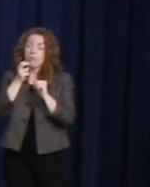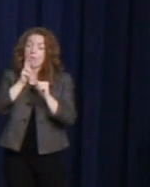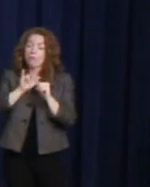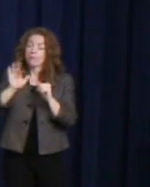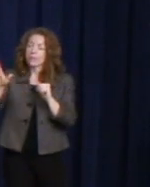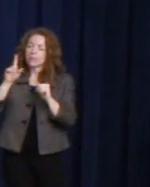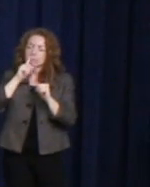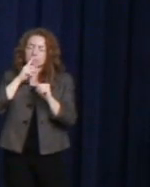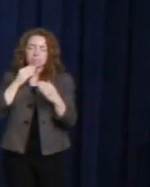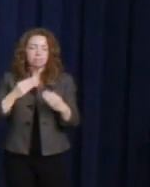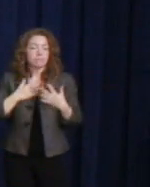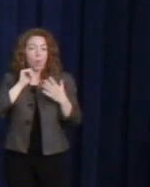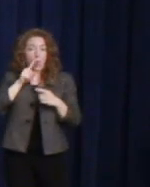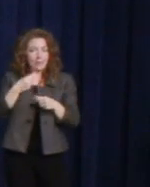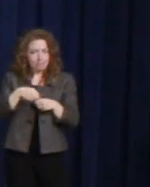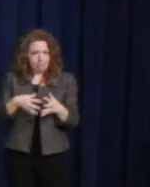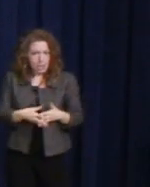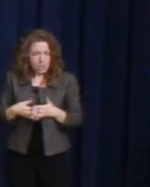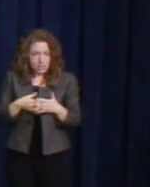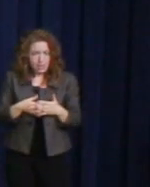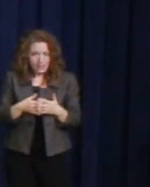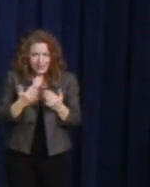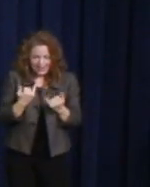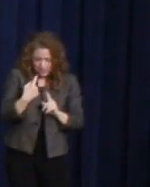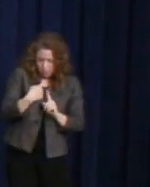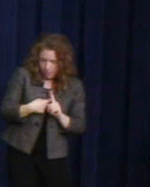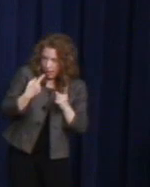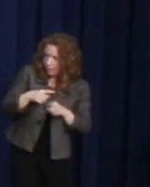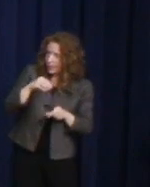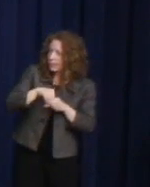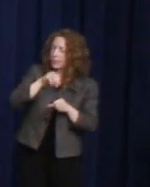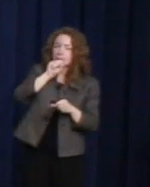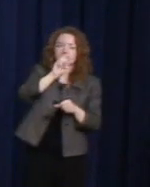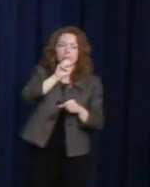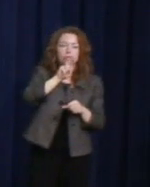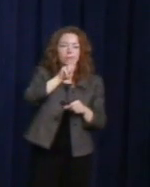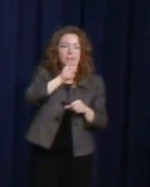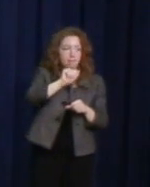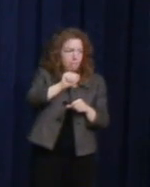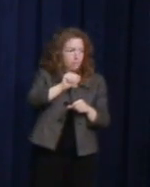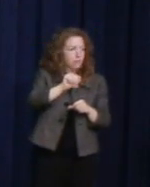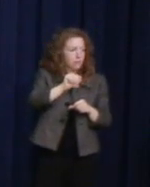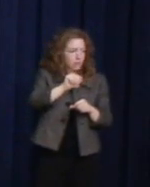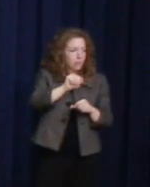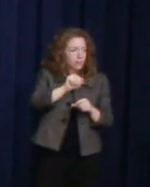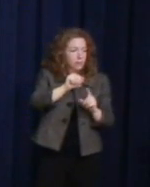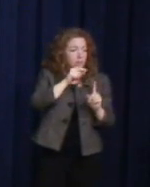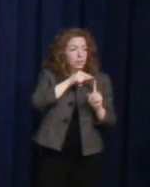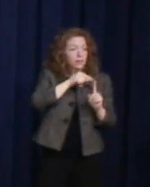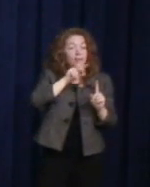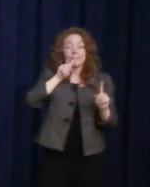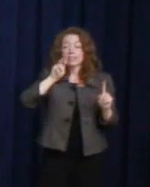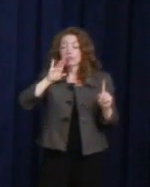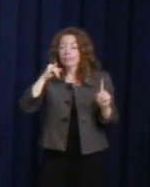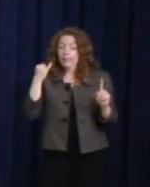This month in Serbia, LGBT leaders from across the Balkans are being trained by the Victory Institute